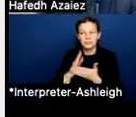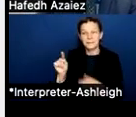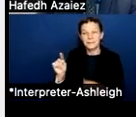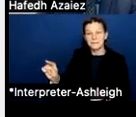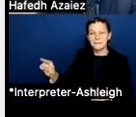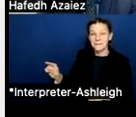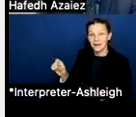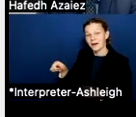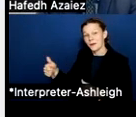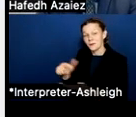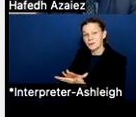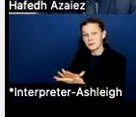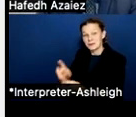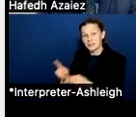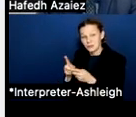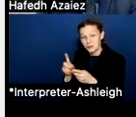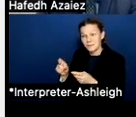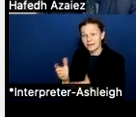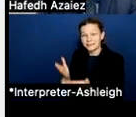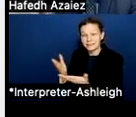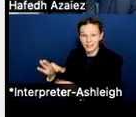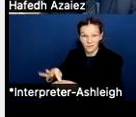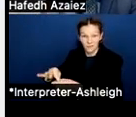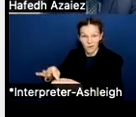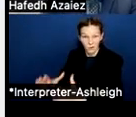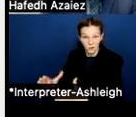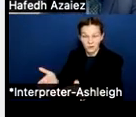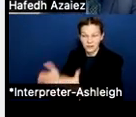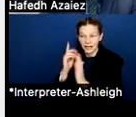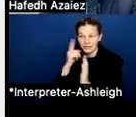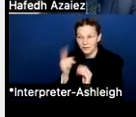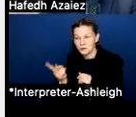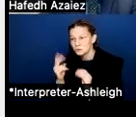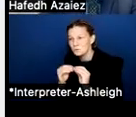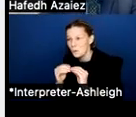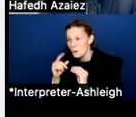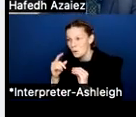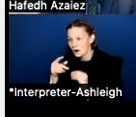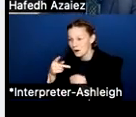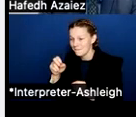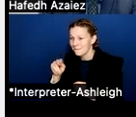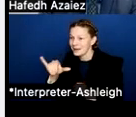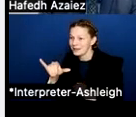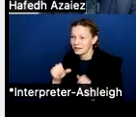and go to their voters and ask them for like two or three whatever pennies so they can keep up with our district, where's our district.